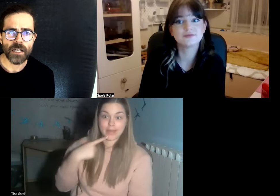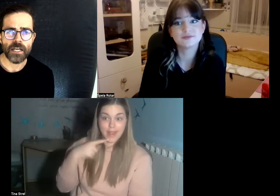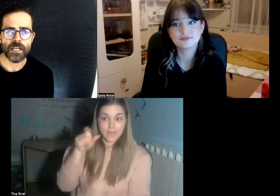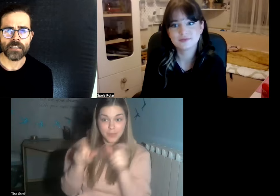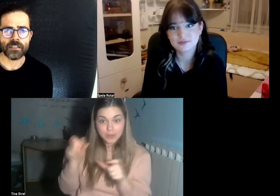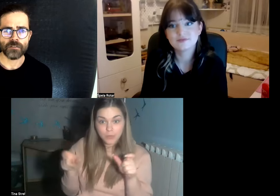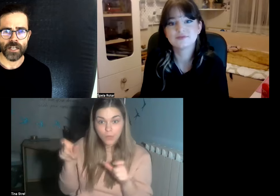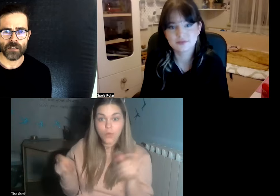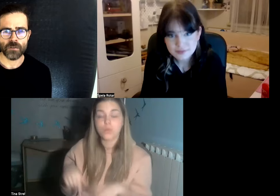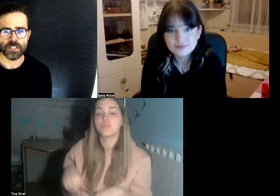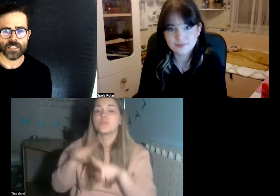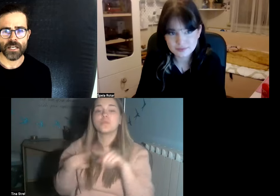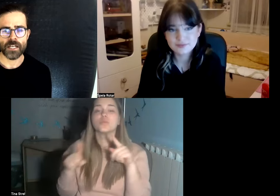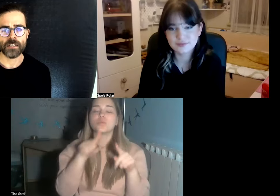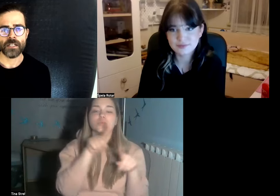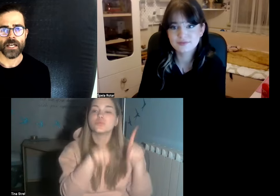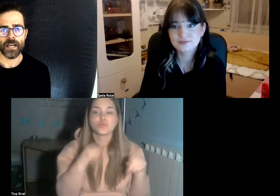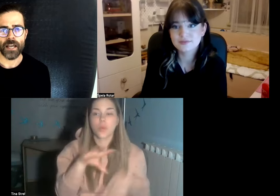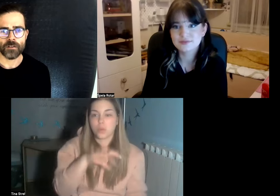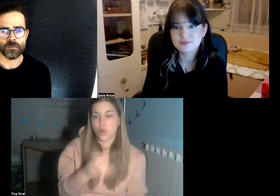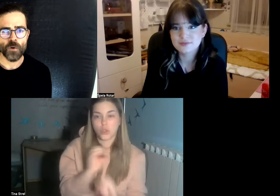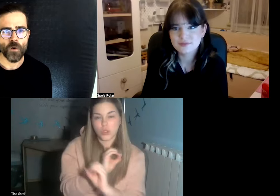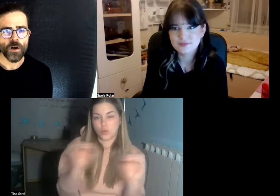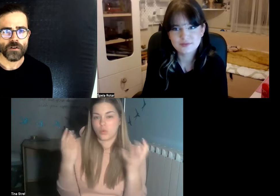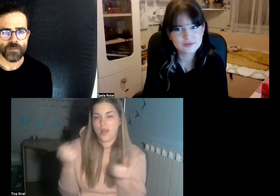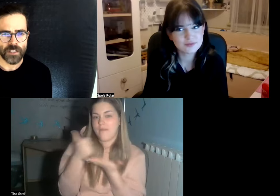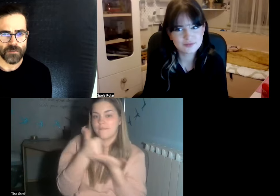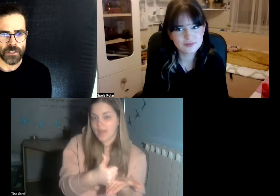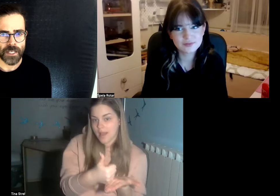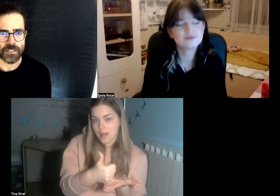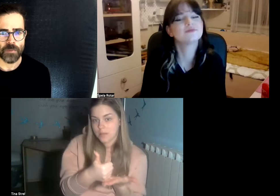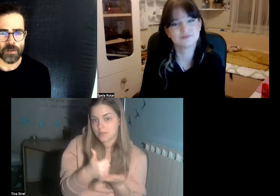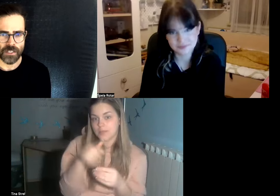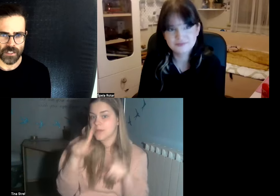in different countries can account for a very different experiences